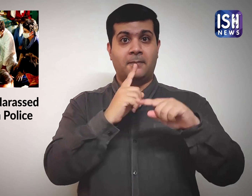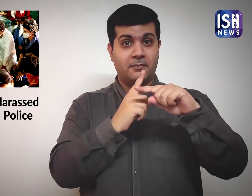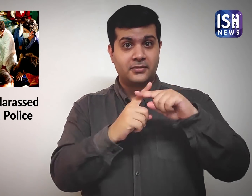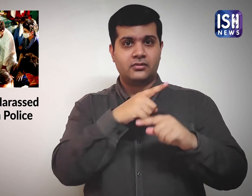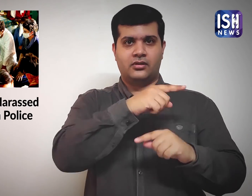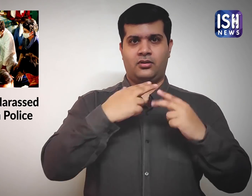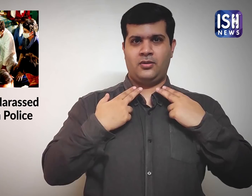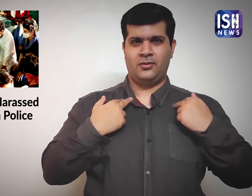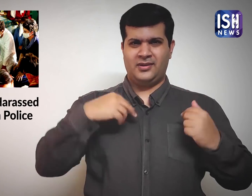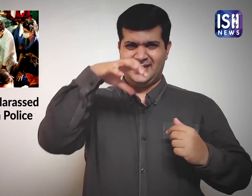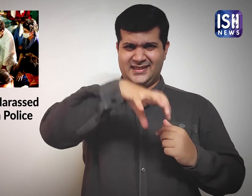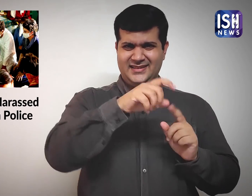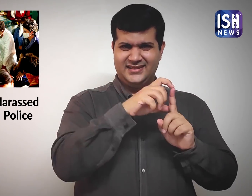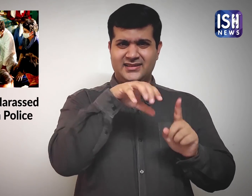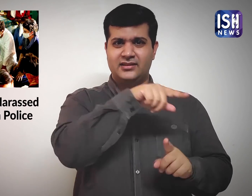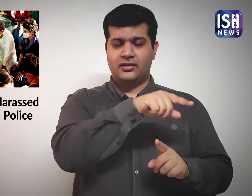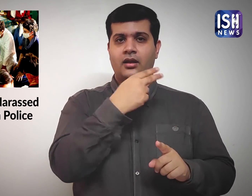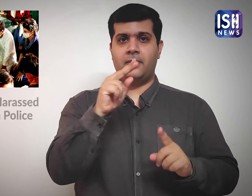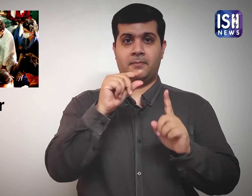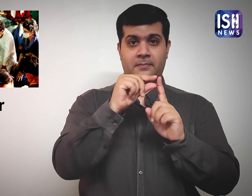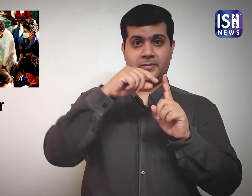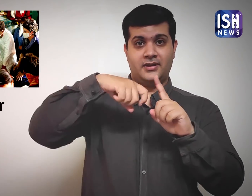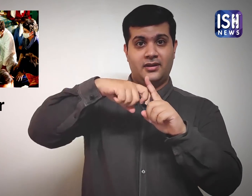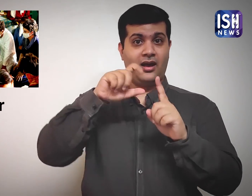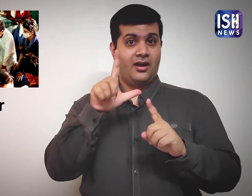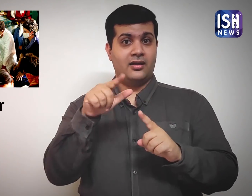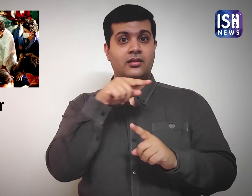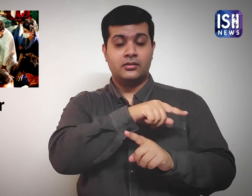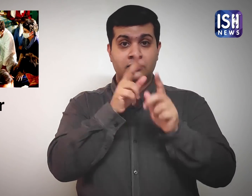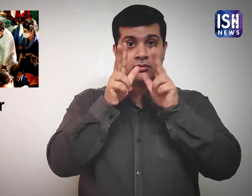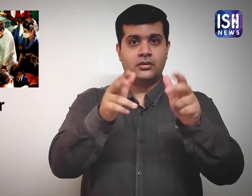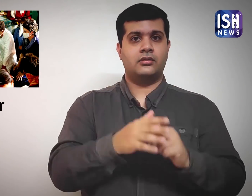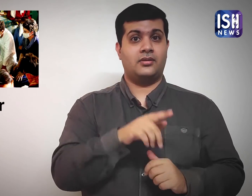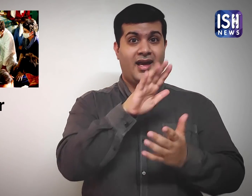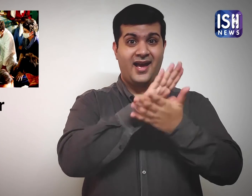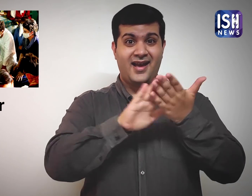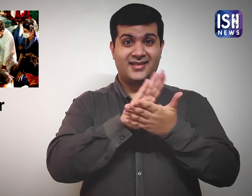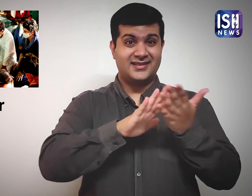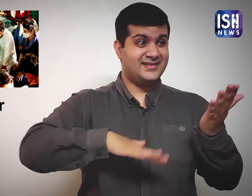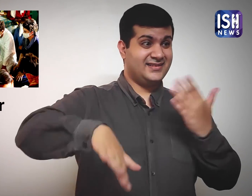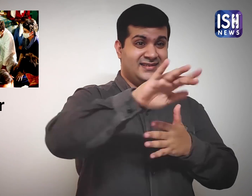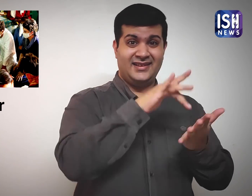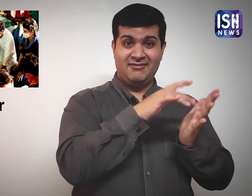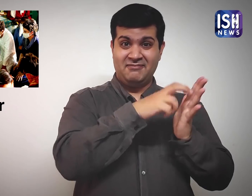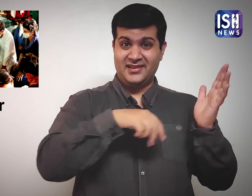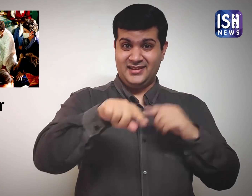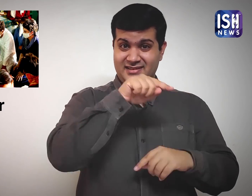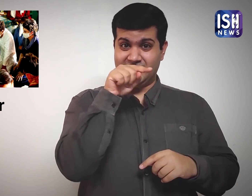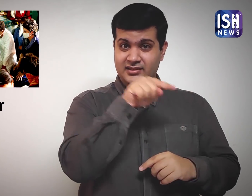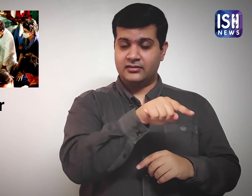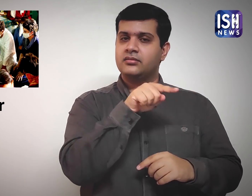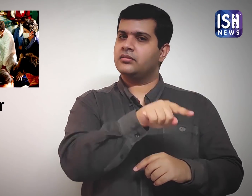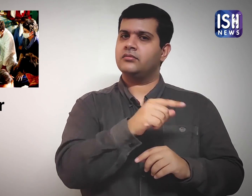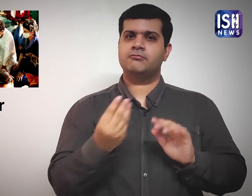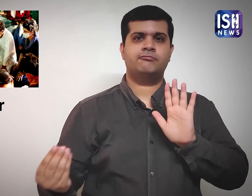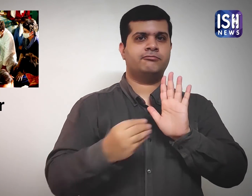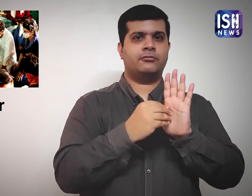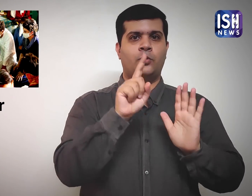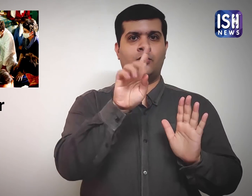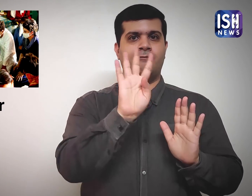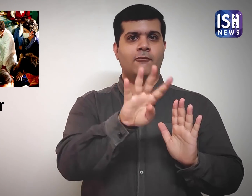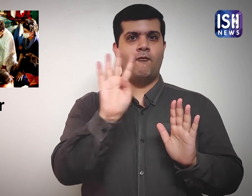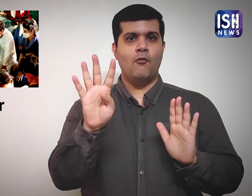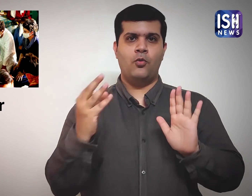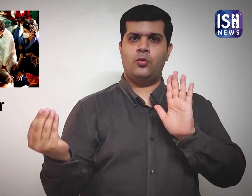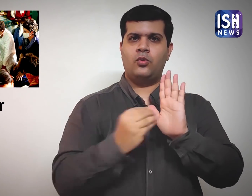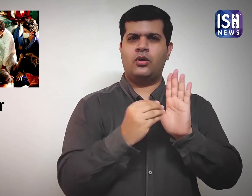District Magistrate PK Lakshkar said, “Section 144 has been imposed in Hathras.